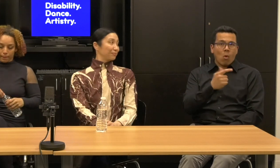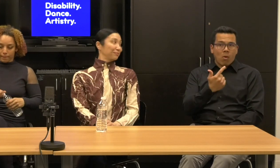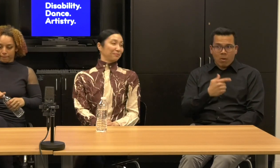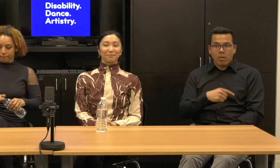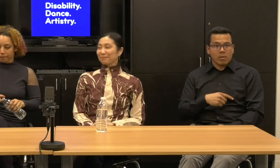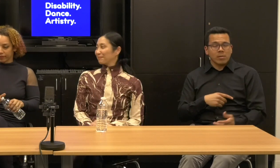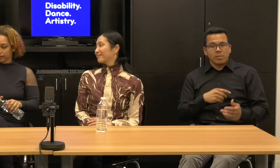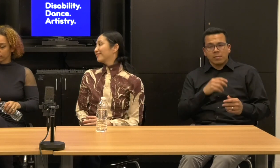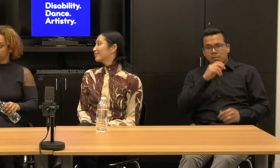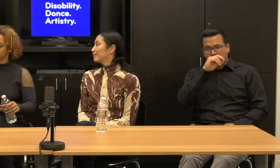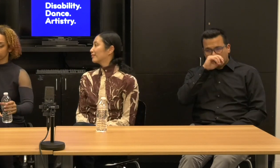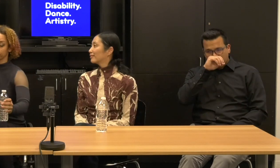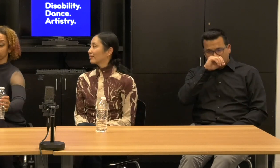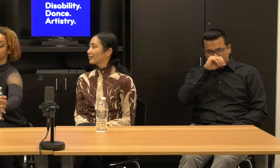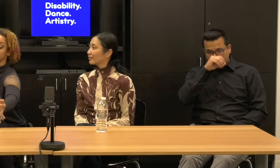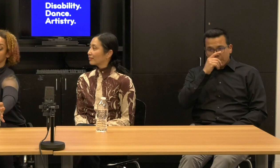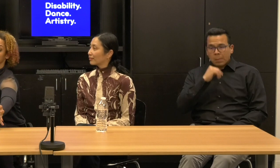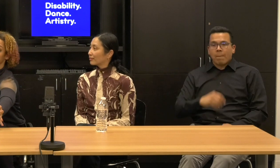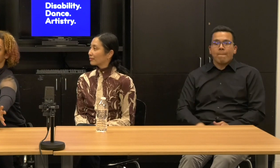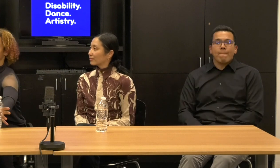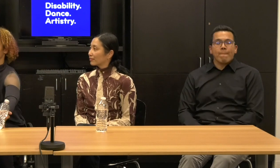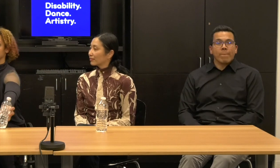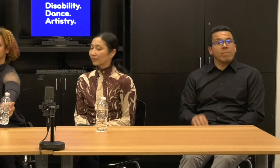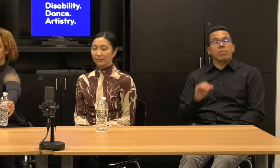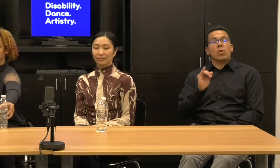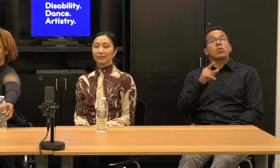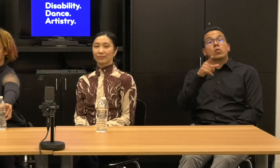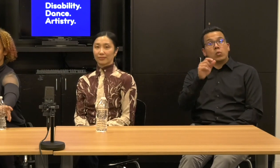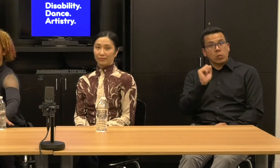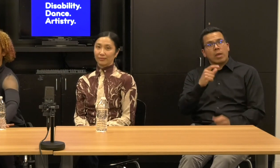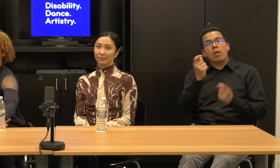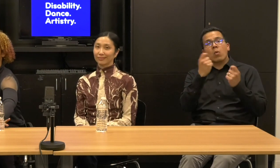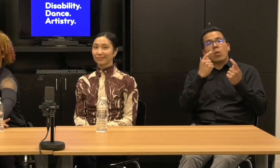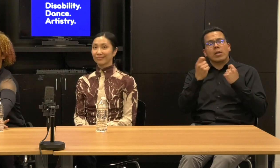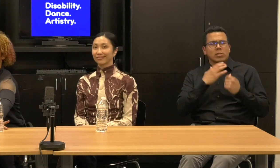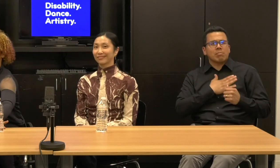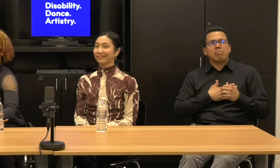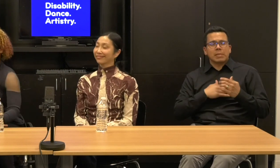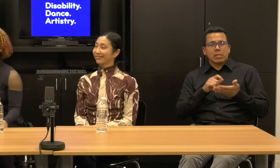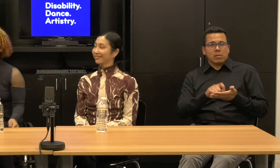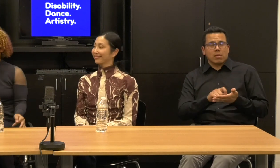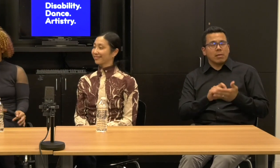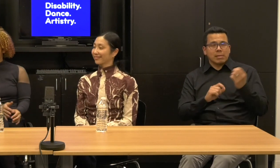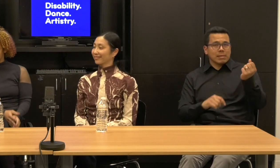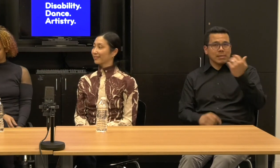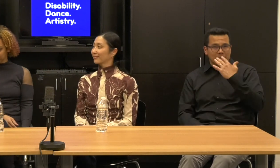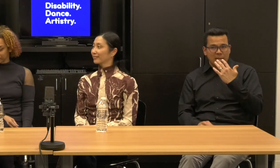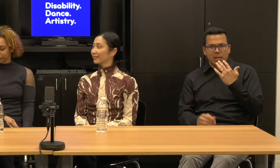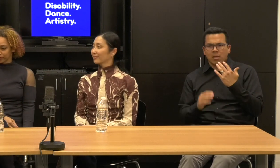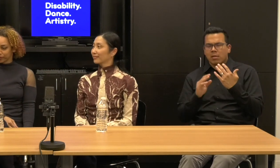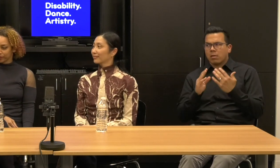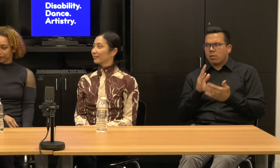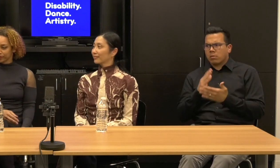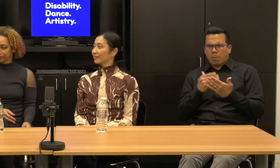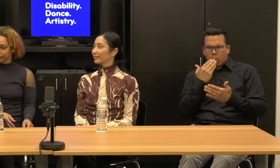Oh, and you can submit questions, please submit questions. We're going to get to some really fabulous ones in a second.